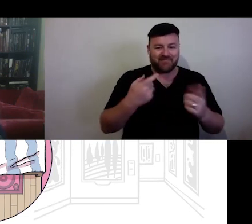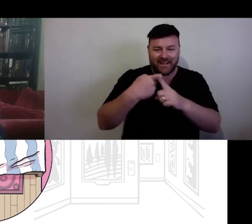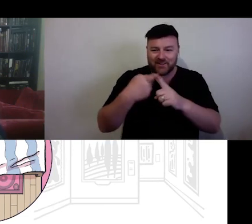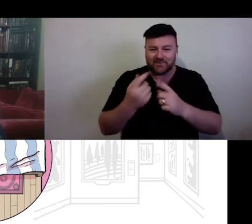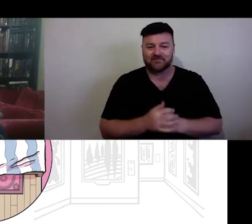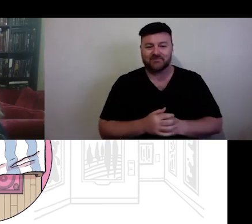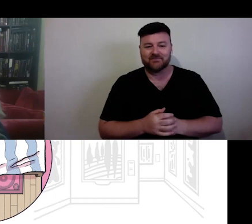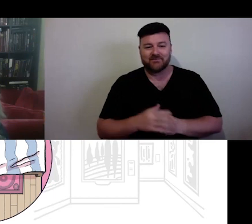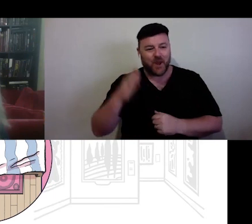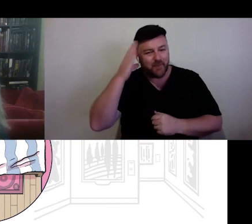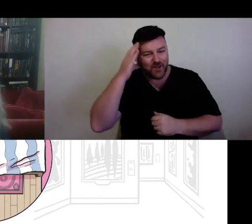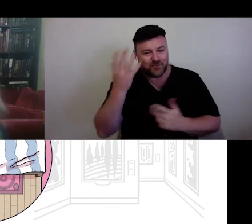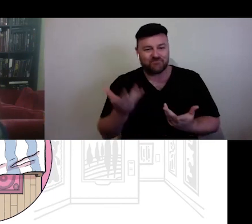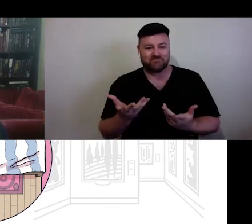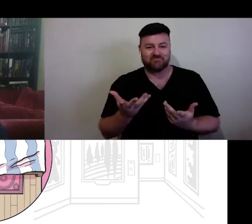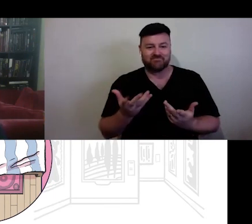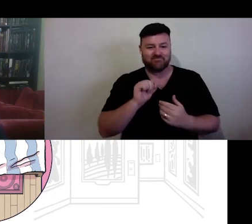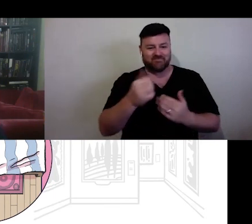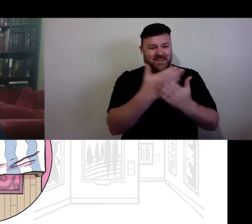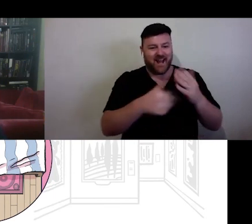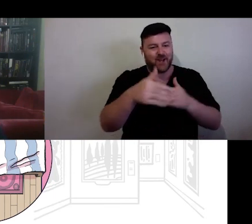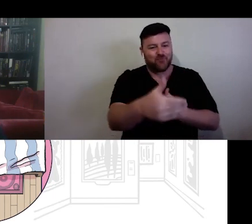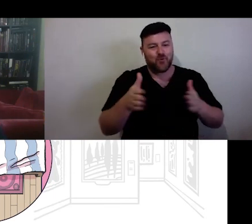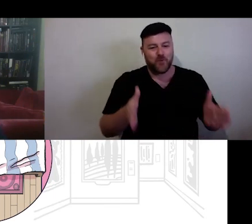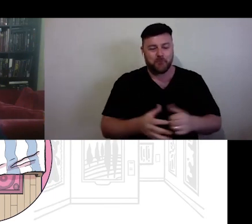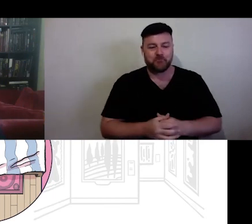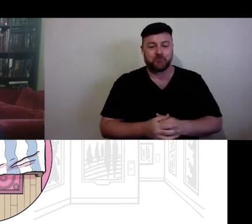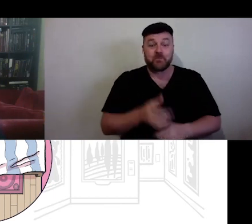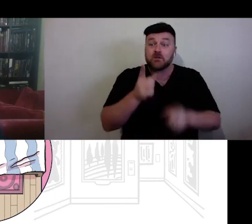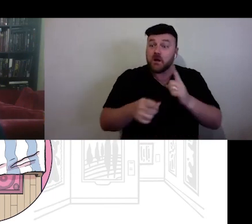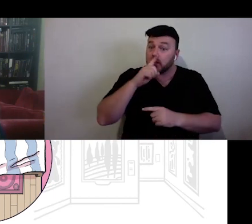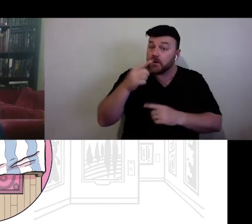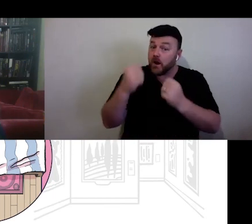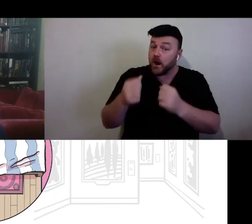And for some, their office, perhaps a hospital, a car park or a shelter.